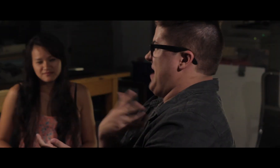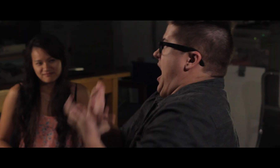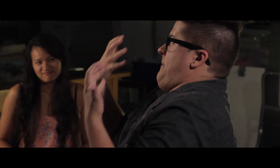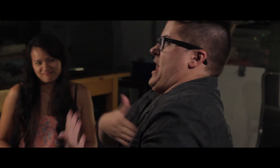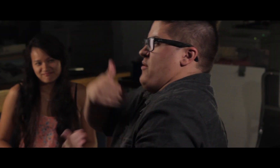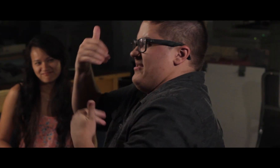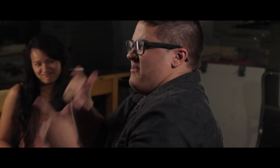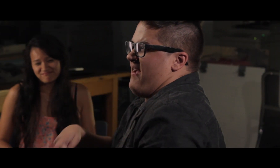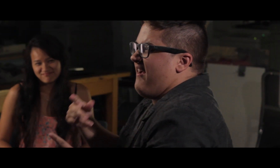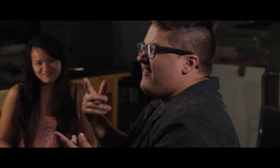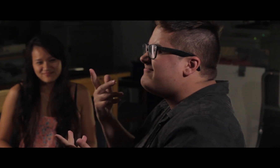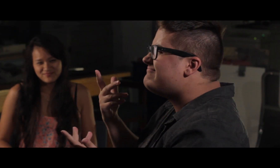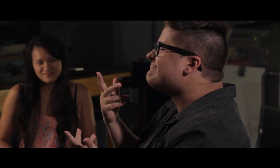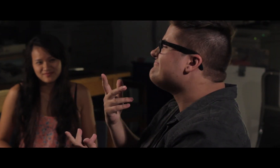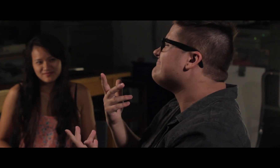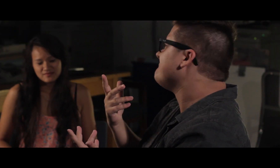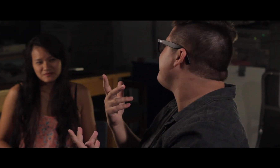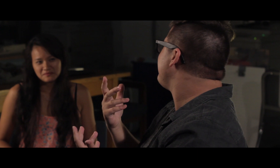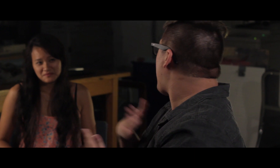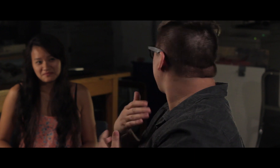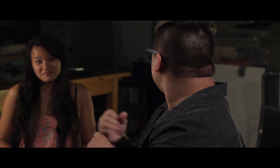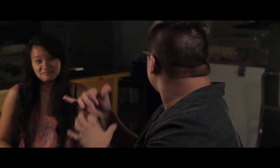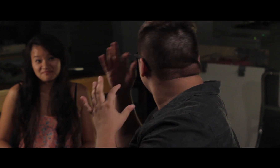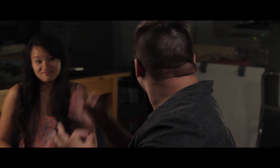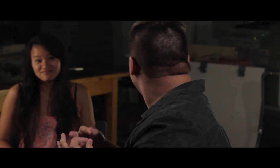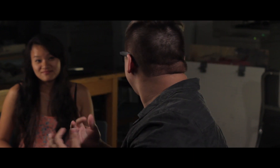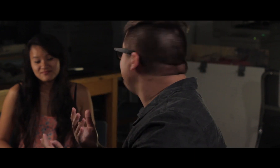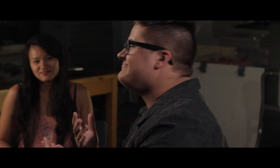I’m much happier now. I’m happy I made that decision. Yeah.